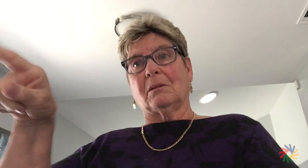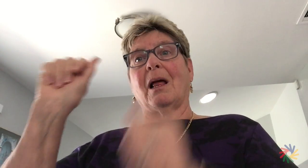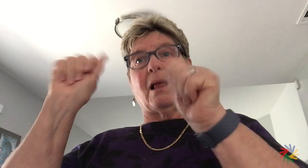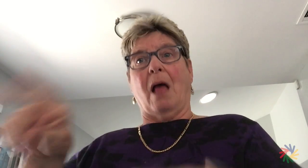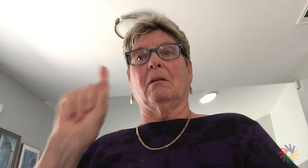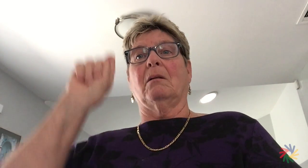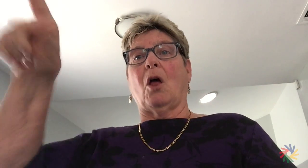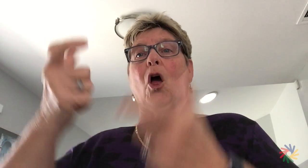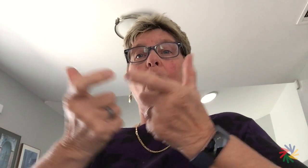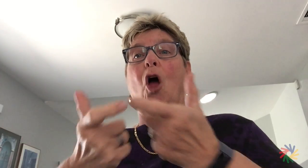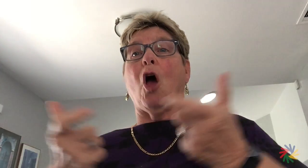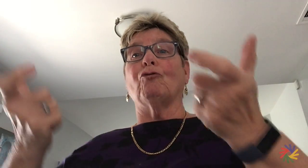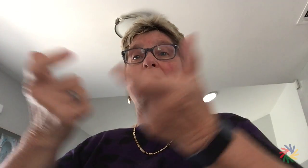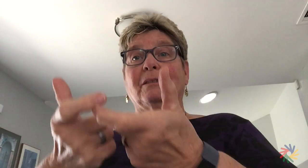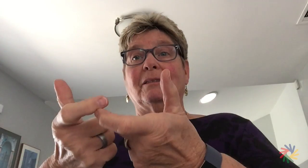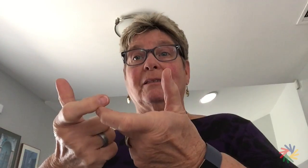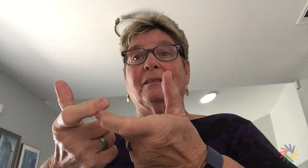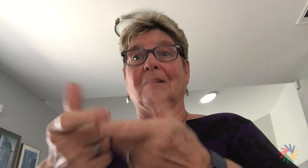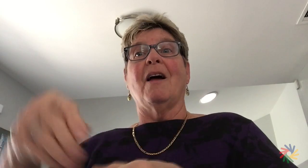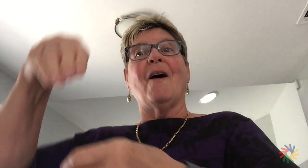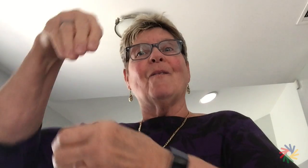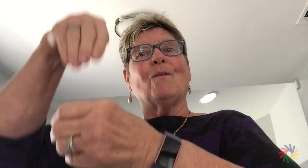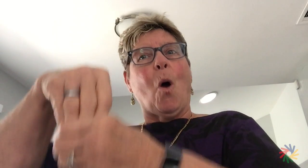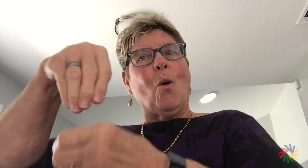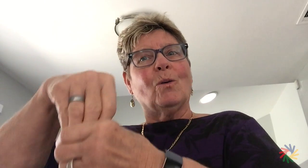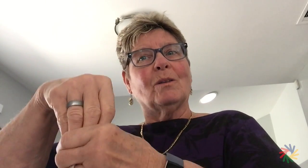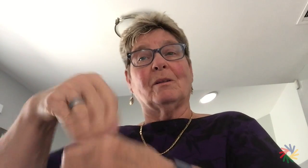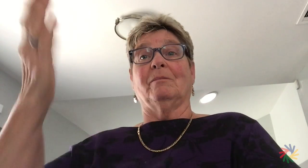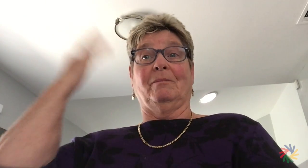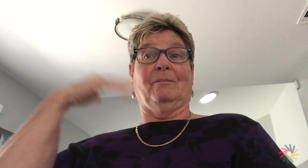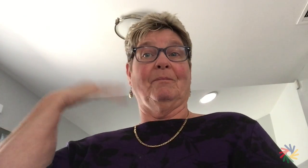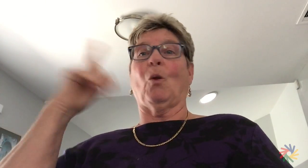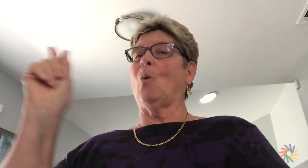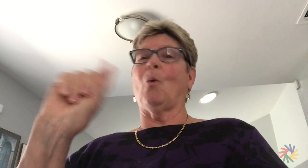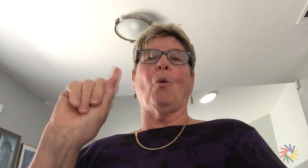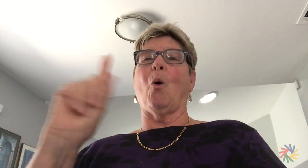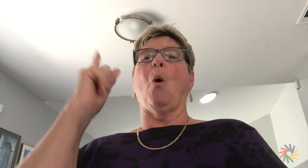and ICCD (chess) be allowed to vote at the Congress.